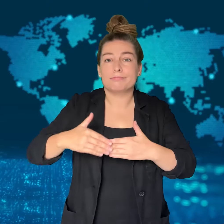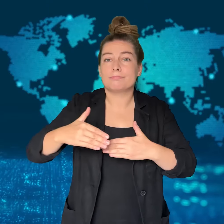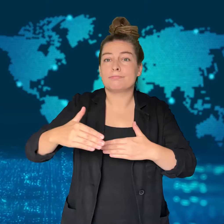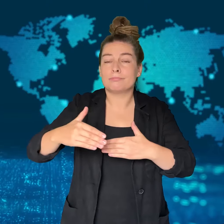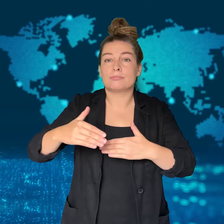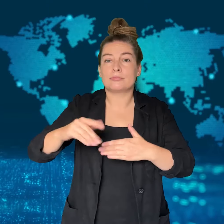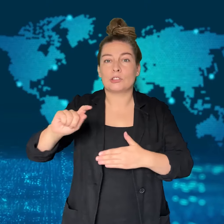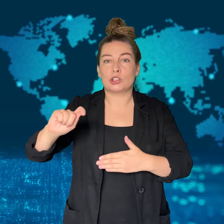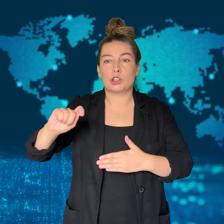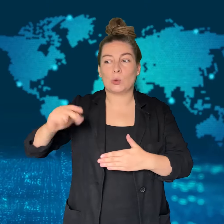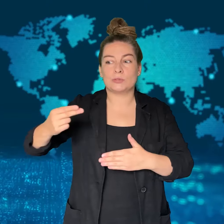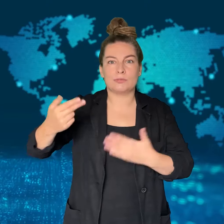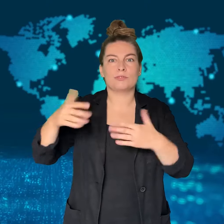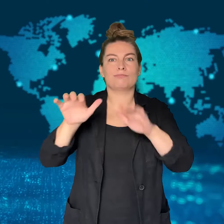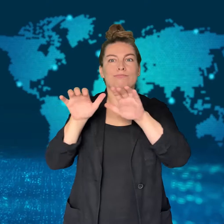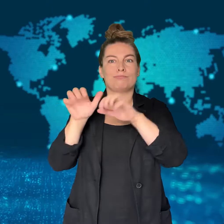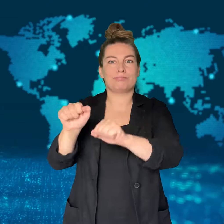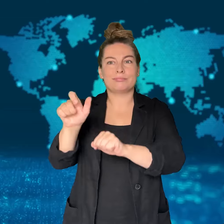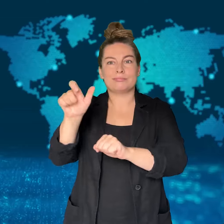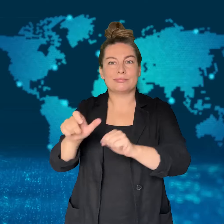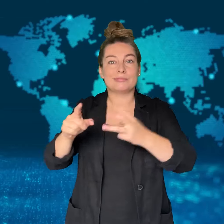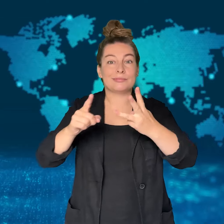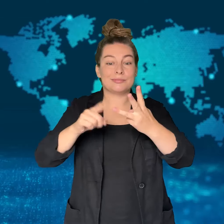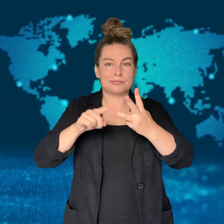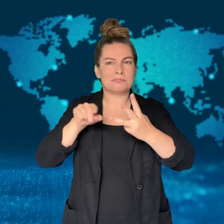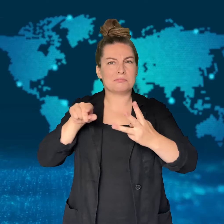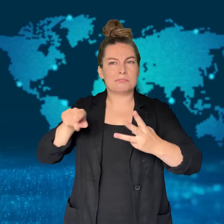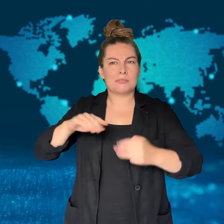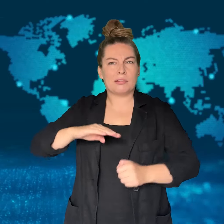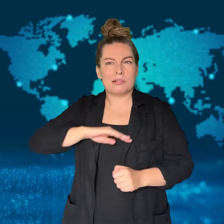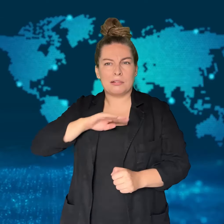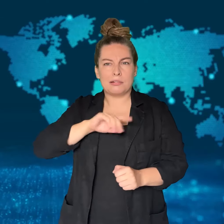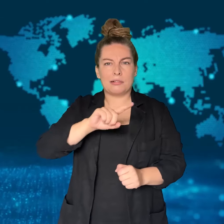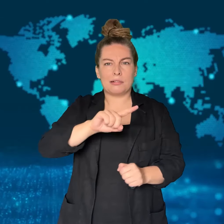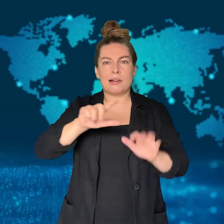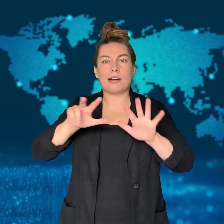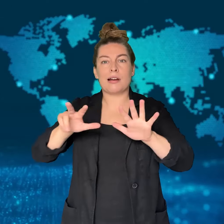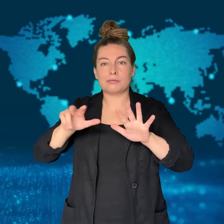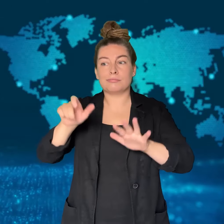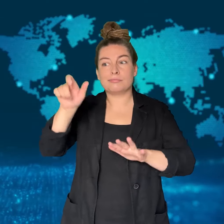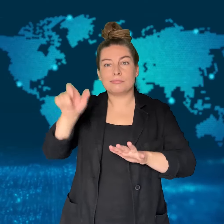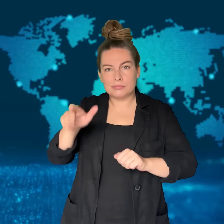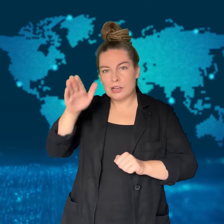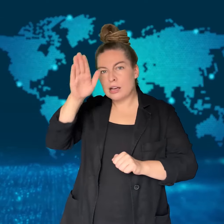The detainee was an 18-year-old citizen of Iraq.